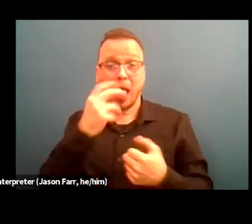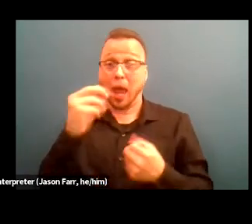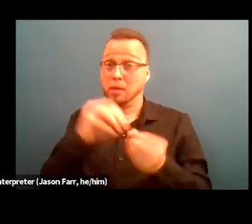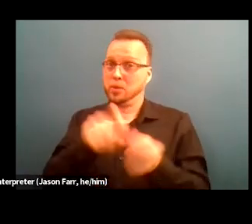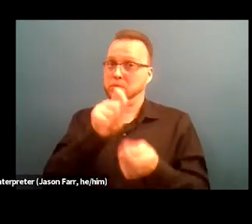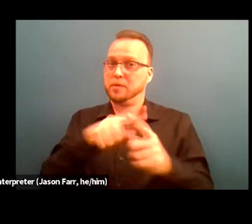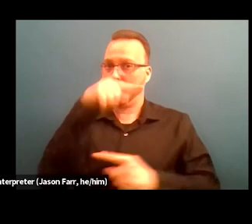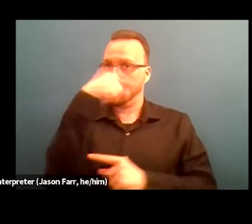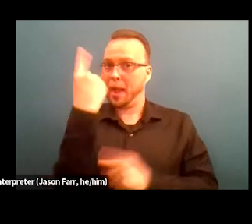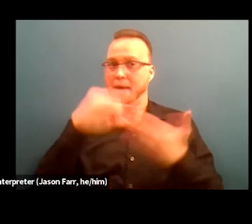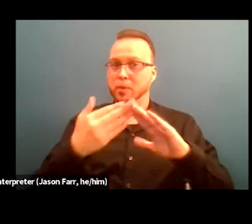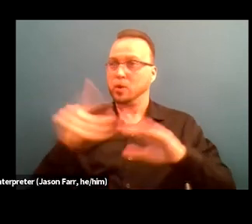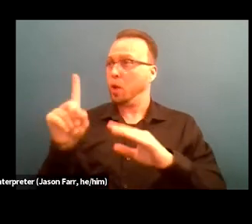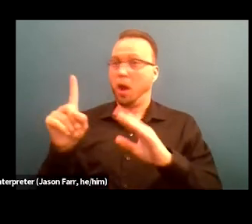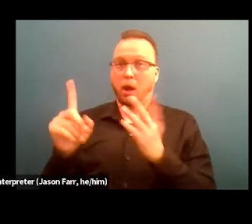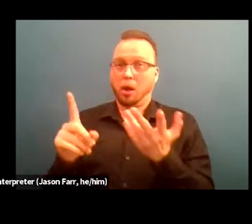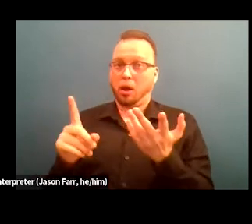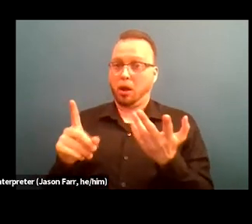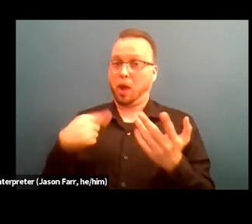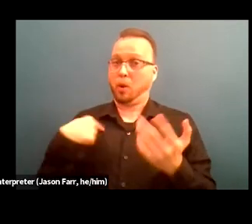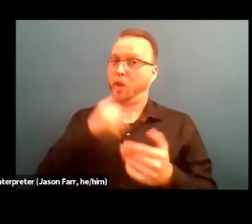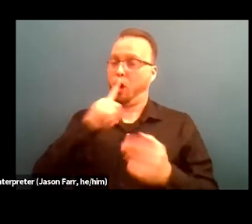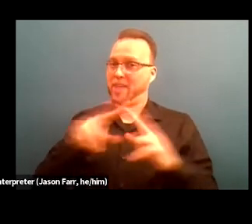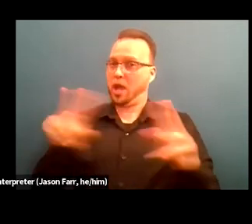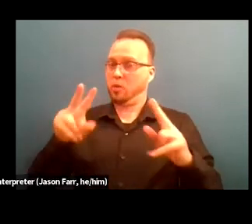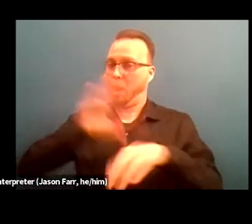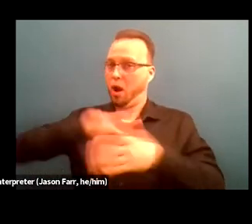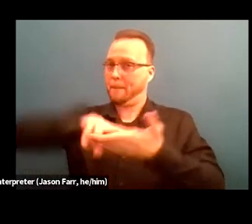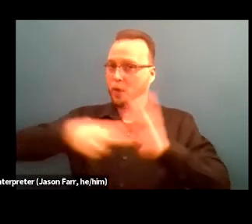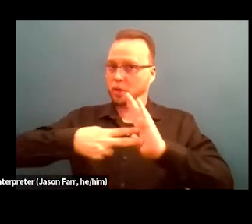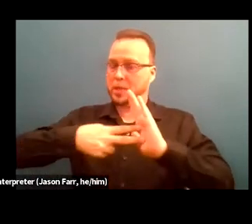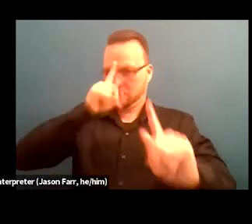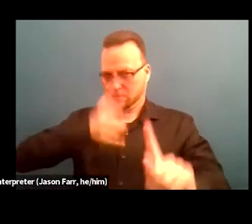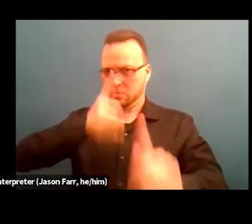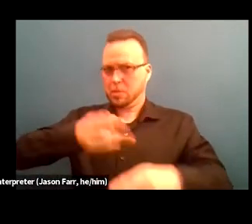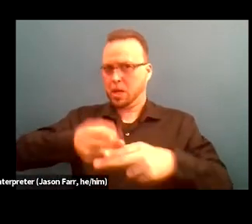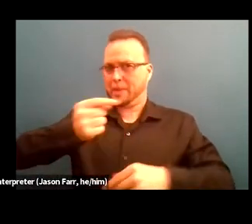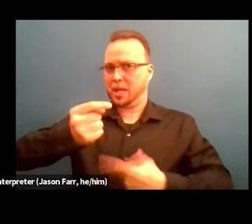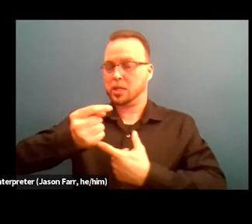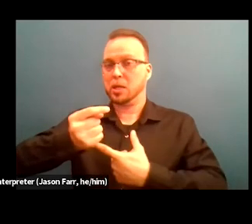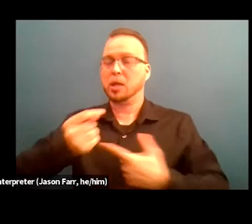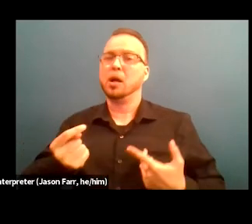We're very intentional about naming that is that we know that disproportionately number of folks